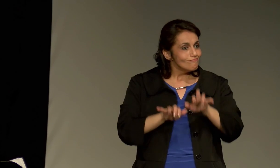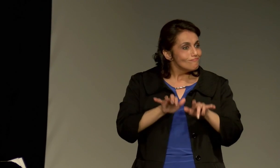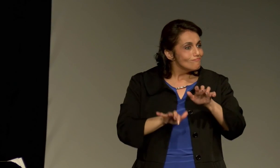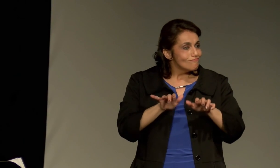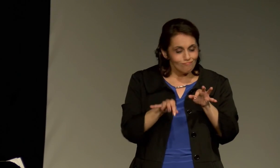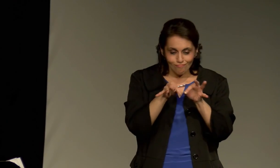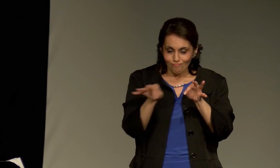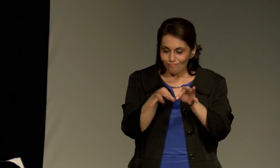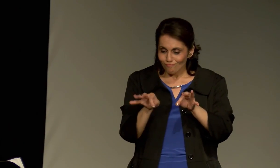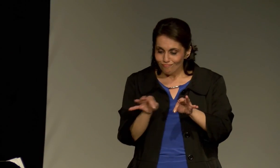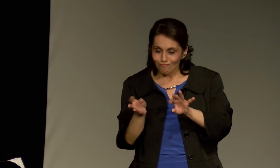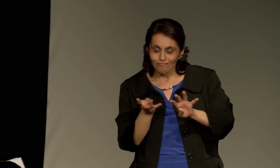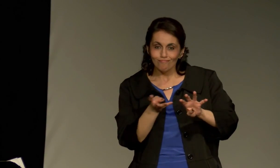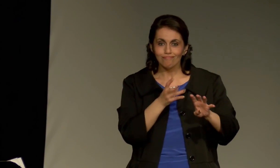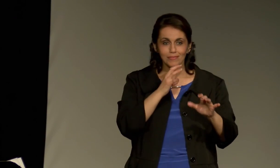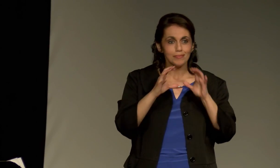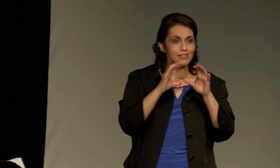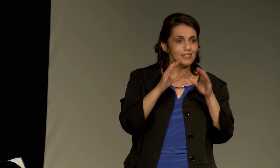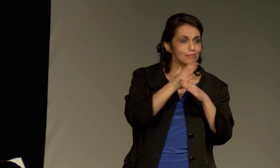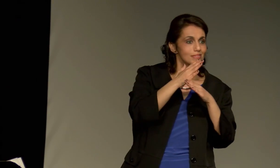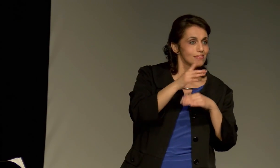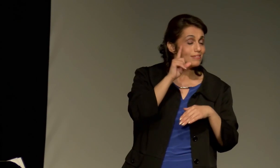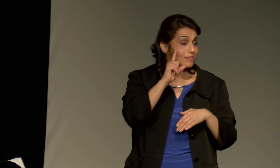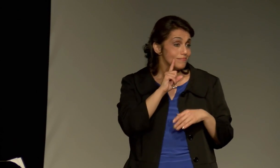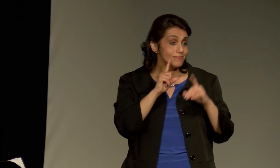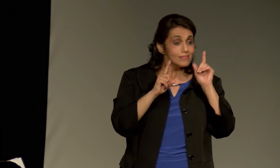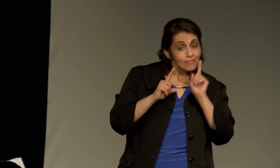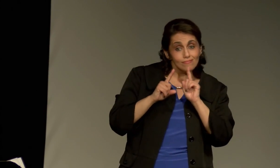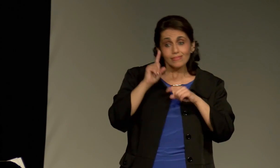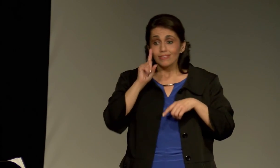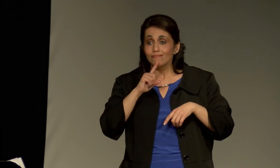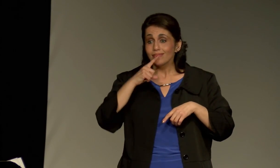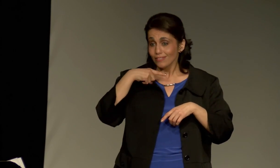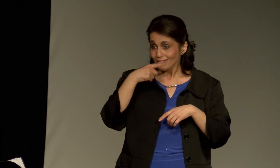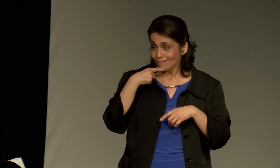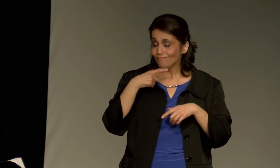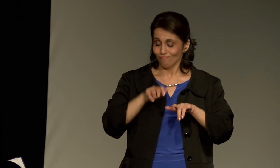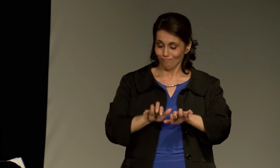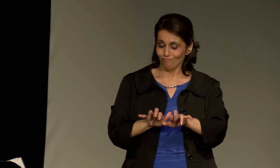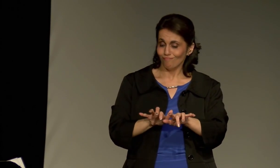You would have to put a regular telephone on a device where you type, and you could